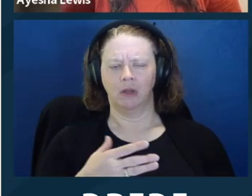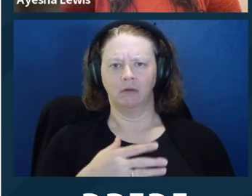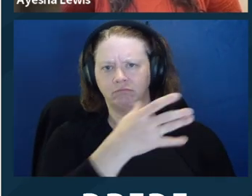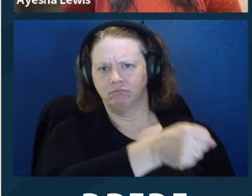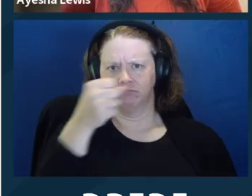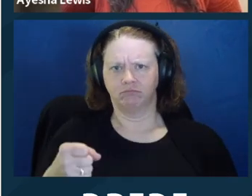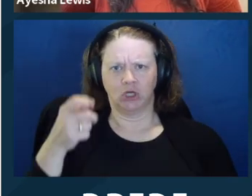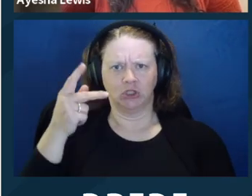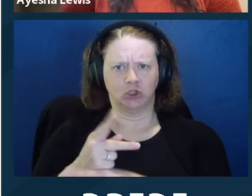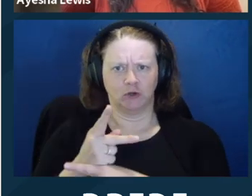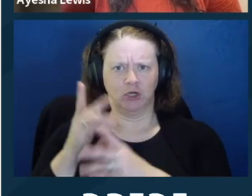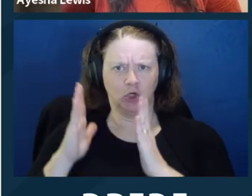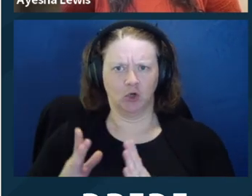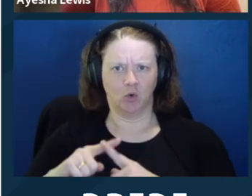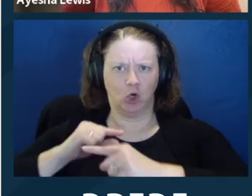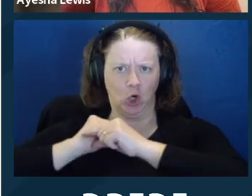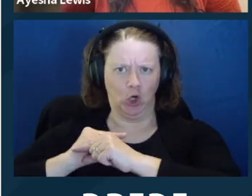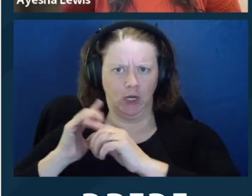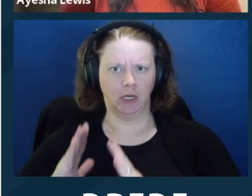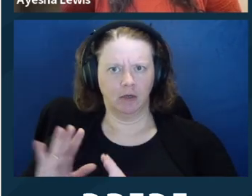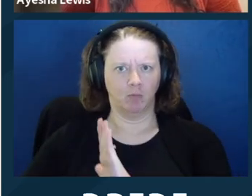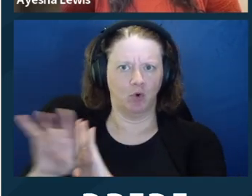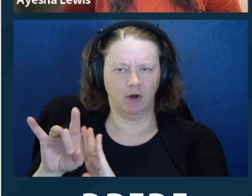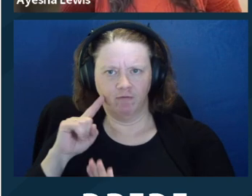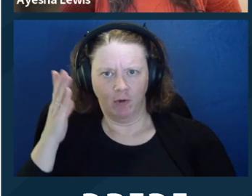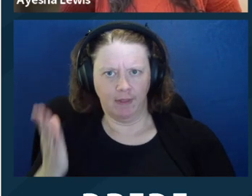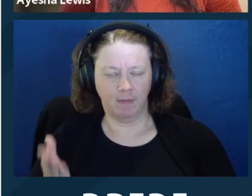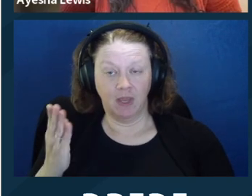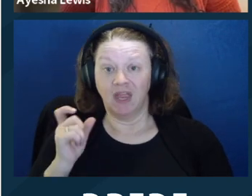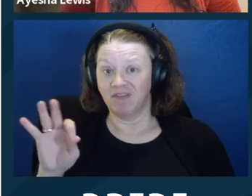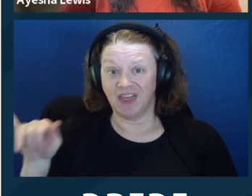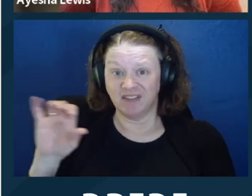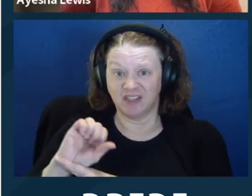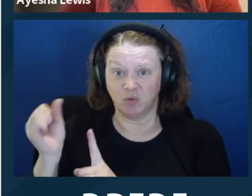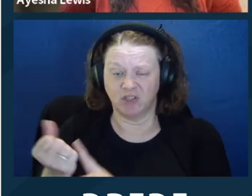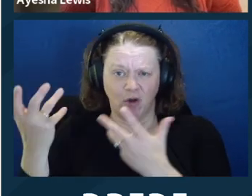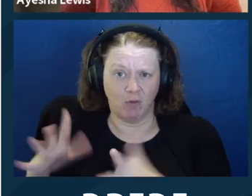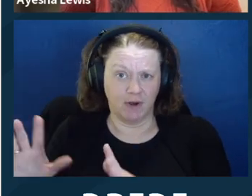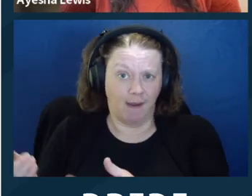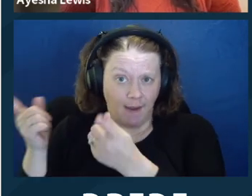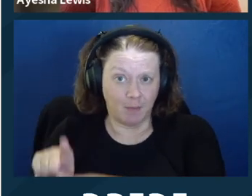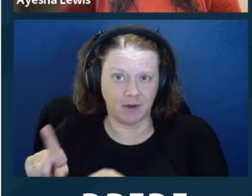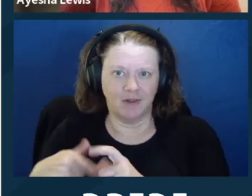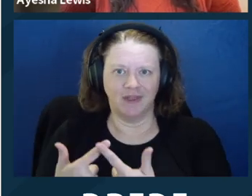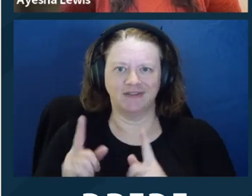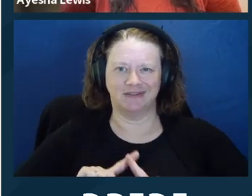unilateral action to have someone have a conservator or guardian appointed for them. But if that